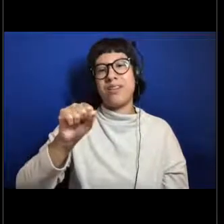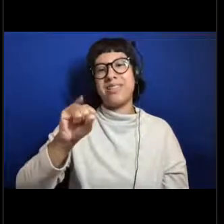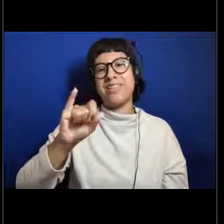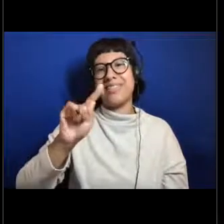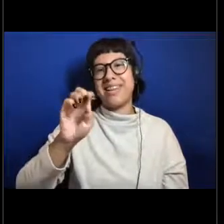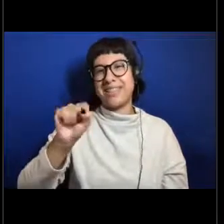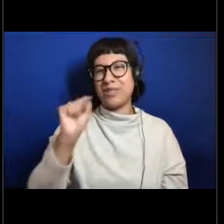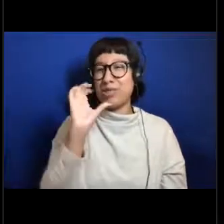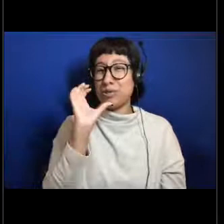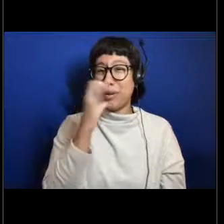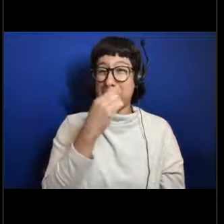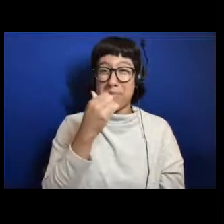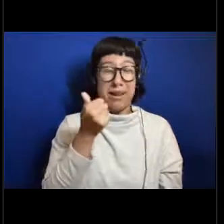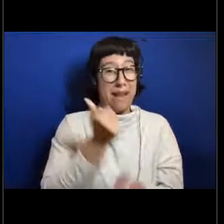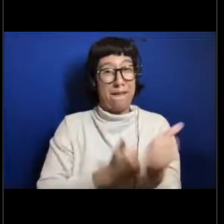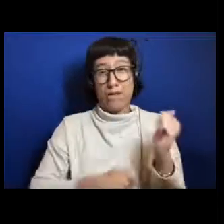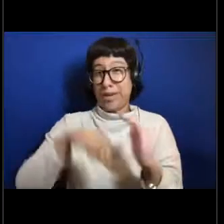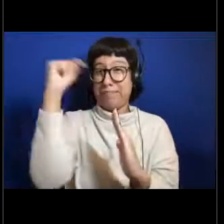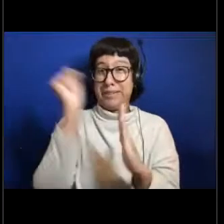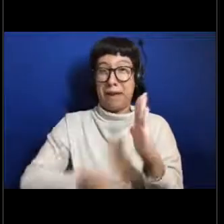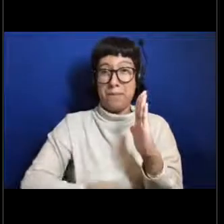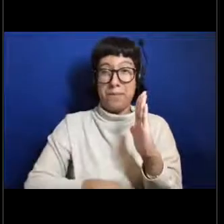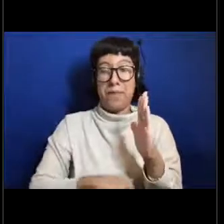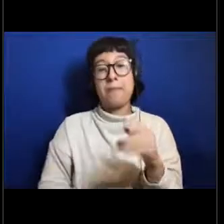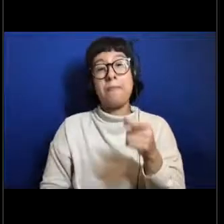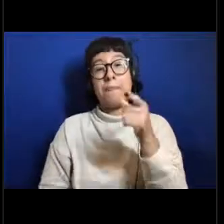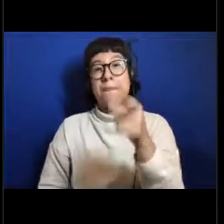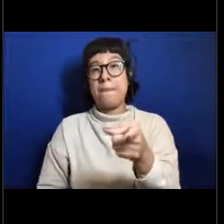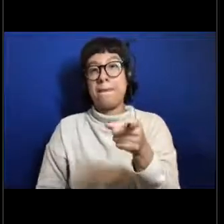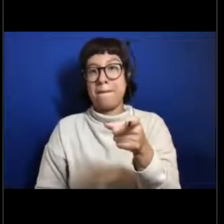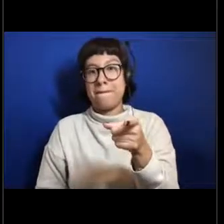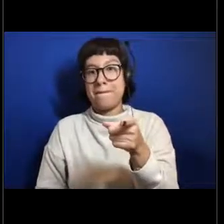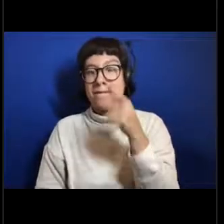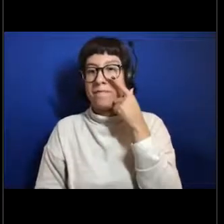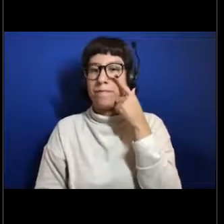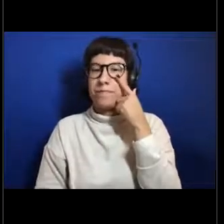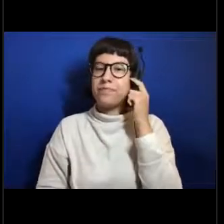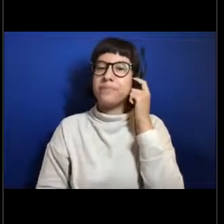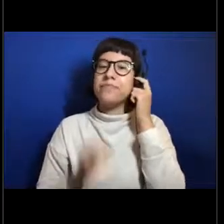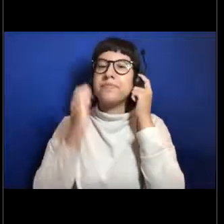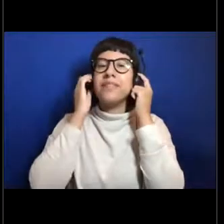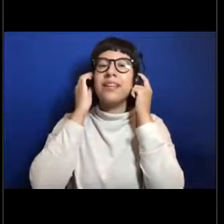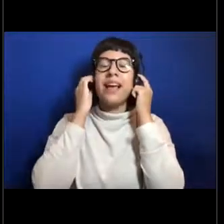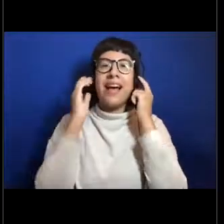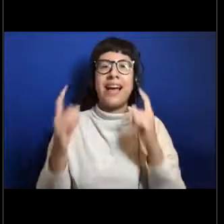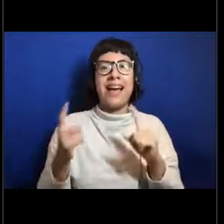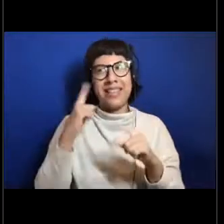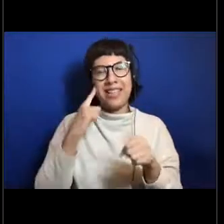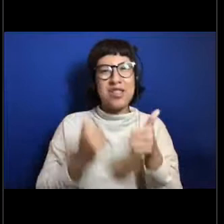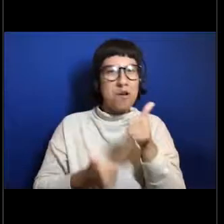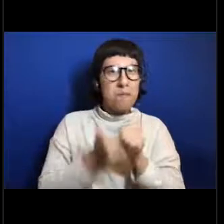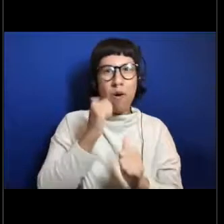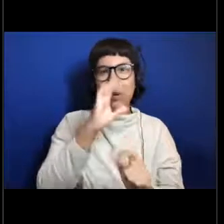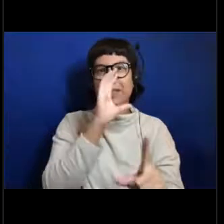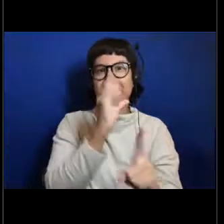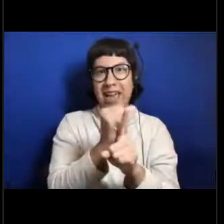So this is probably, someone asked before what the most fascinating thing I've ever seen was I'd say,